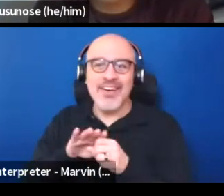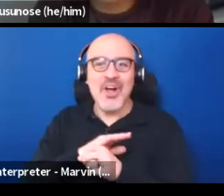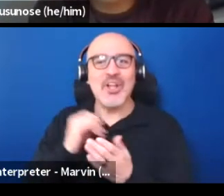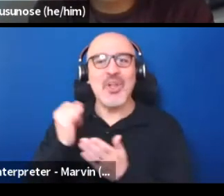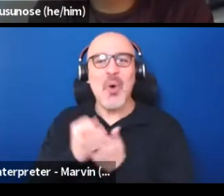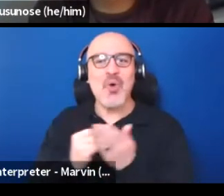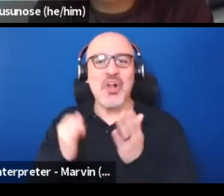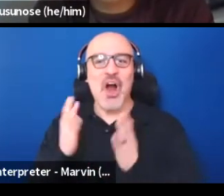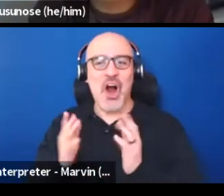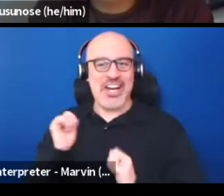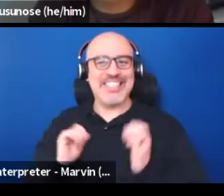and local artists.